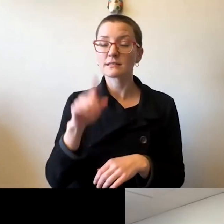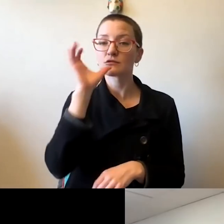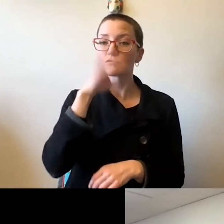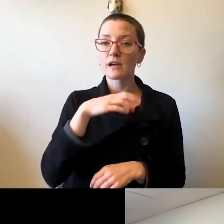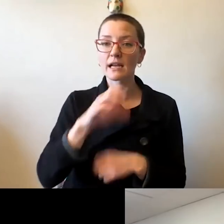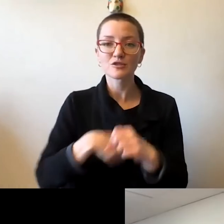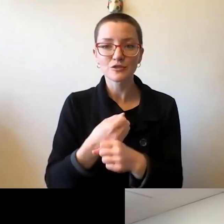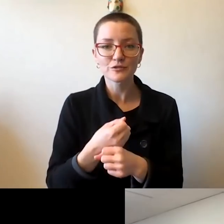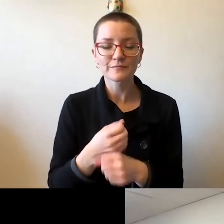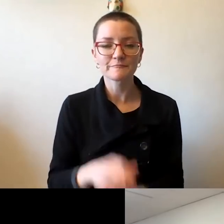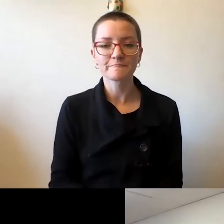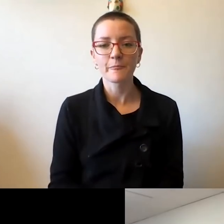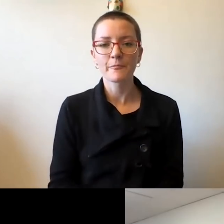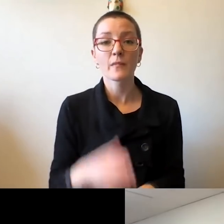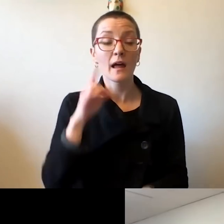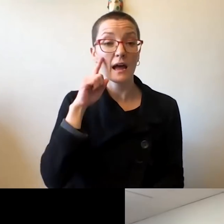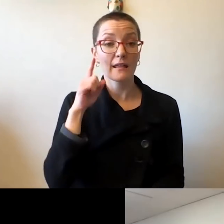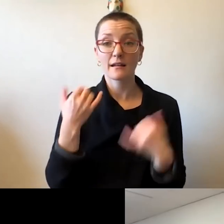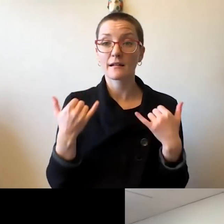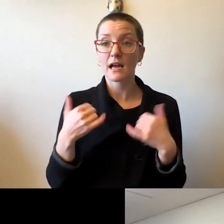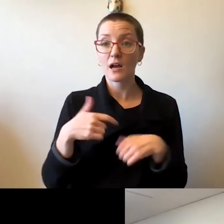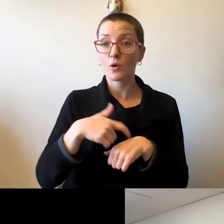I think now it's time to address the questions